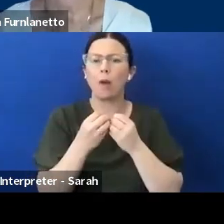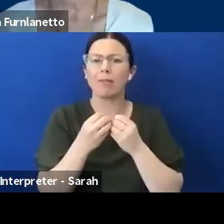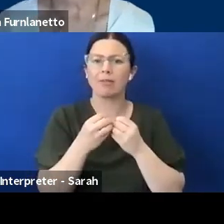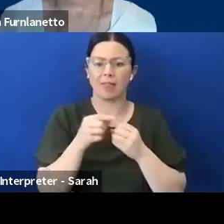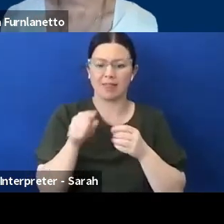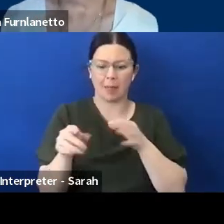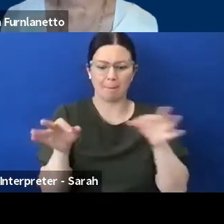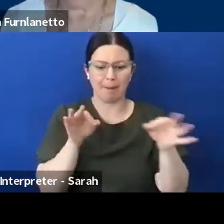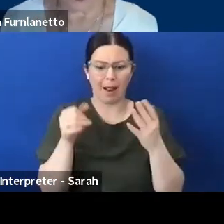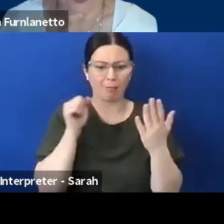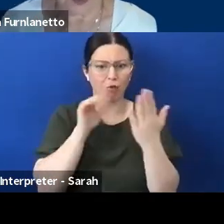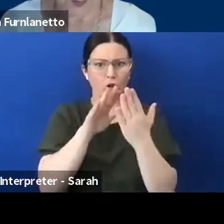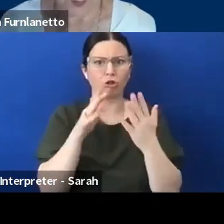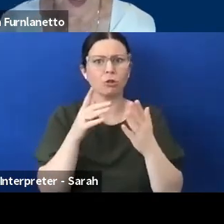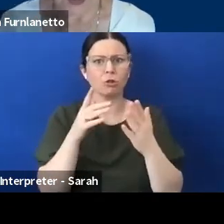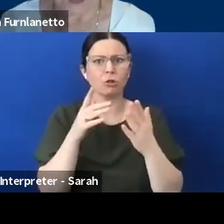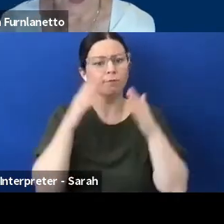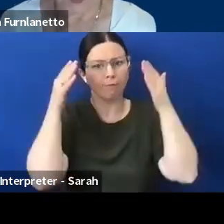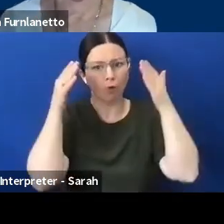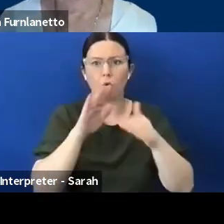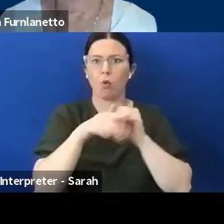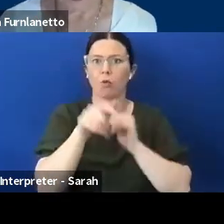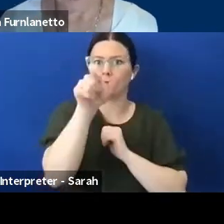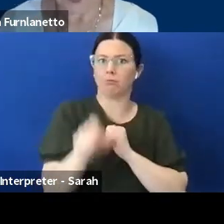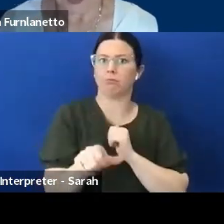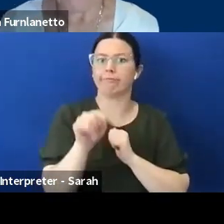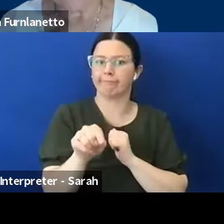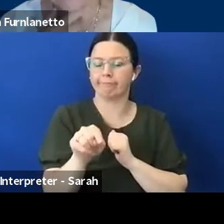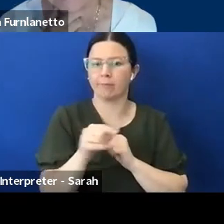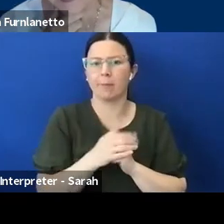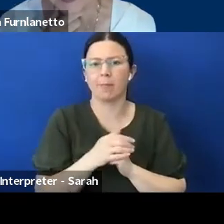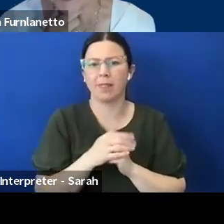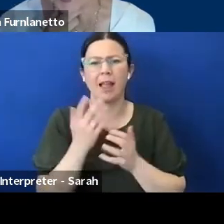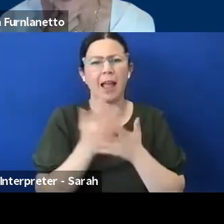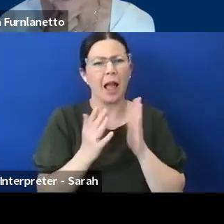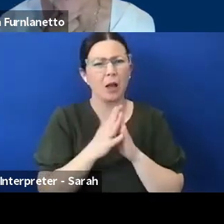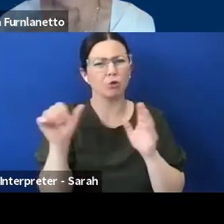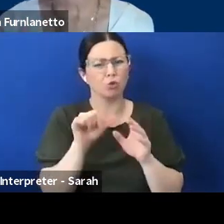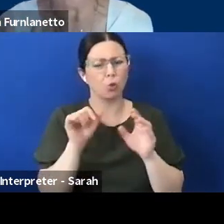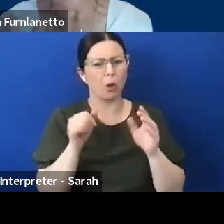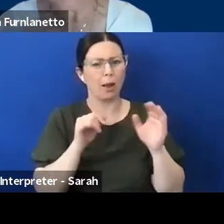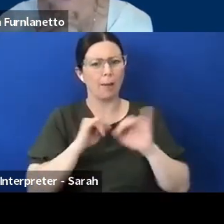as we've touched on in the first question. How should emergency management workers and volunteers